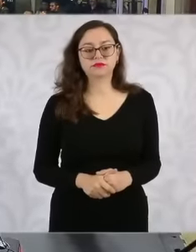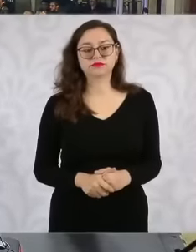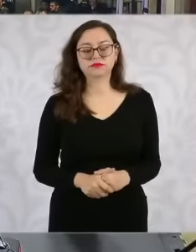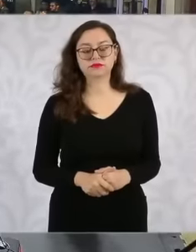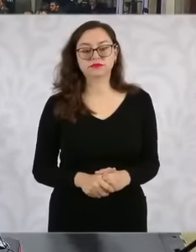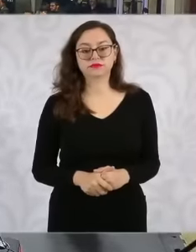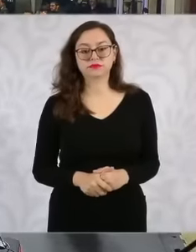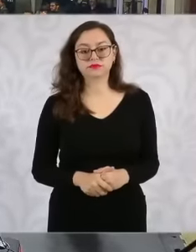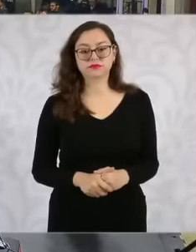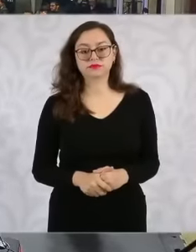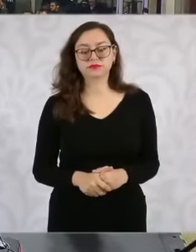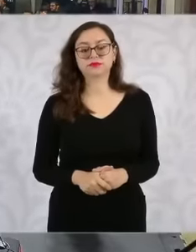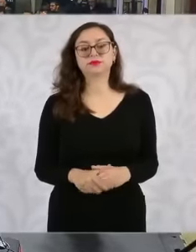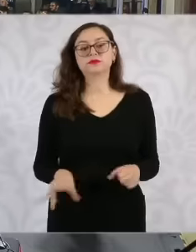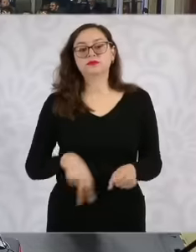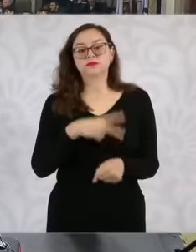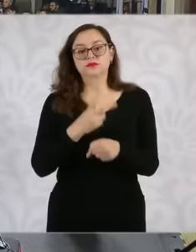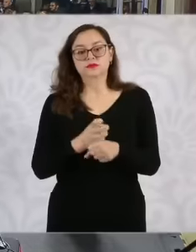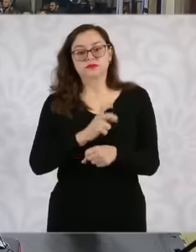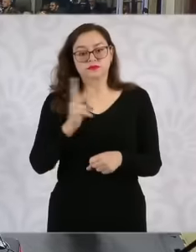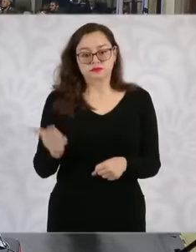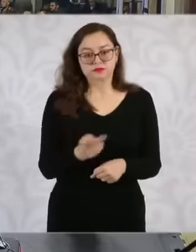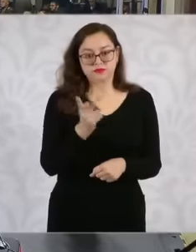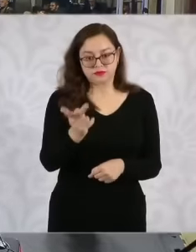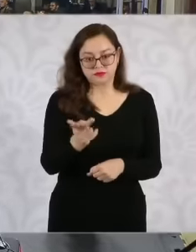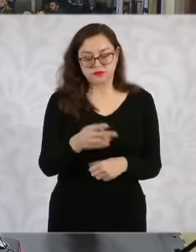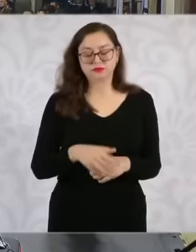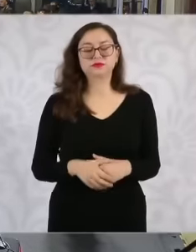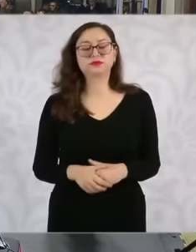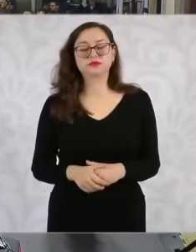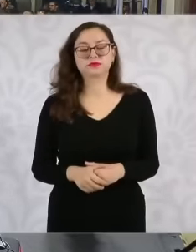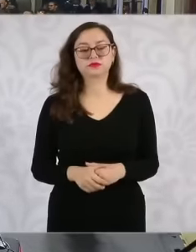Well, my second question, President, is in relation to the issue of the agenda of the